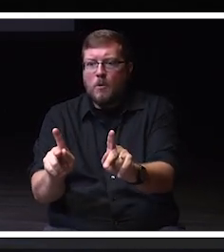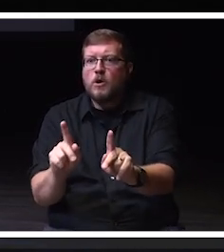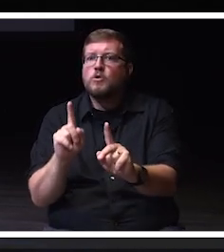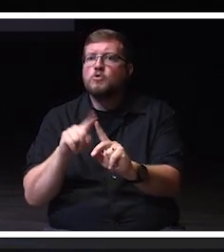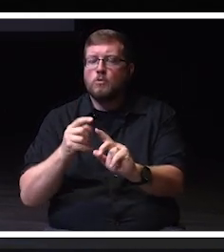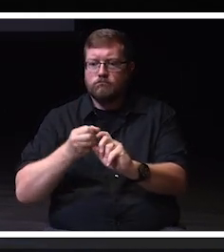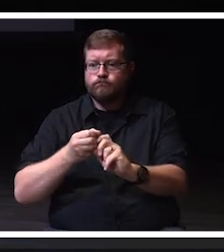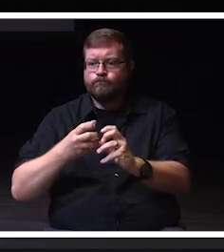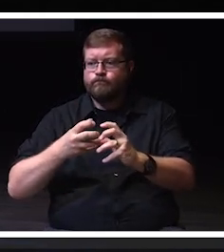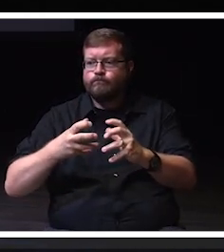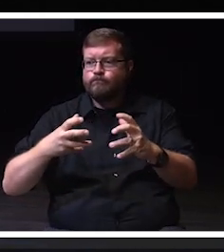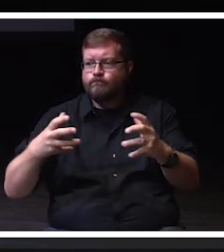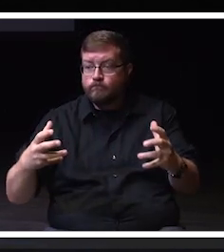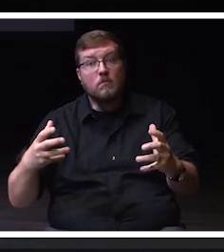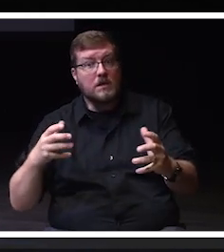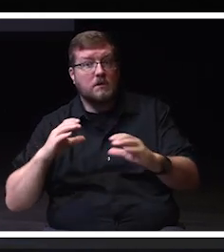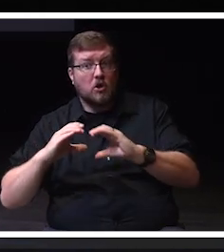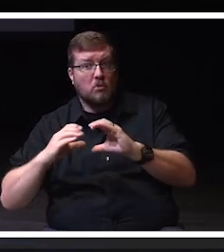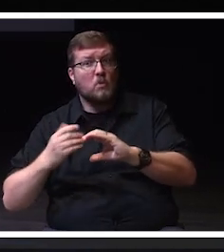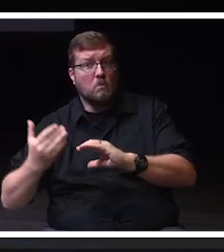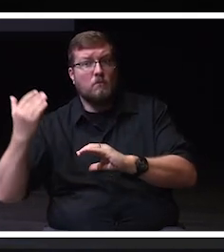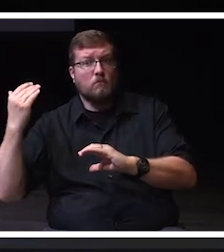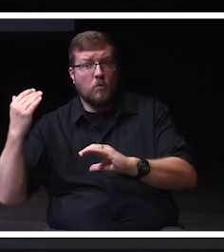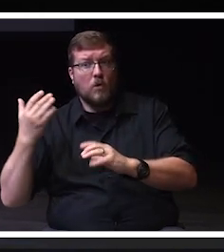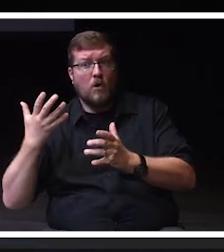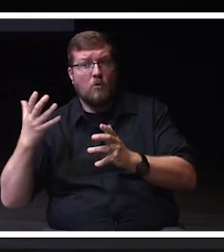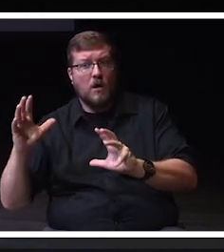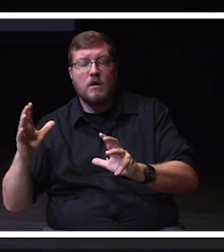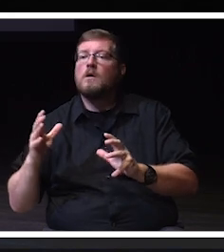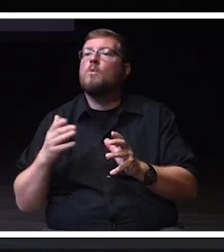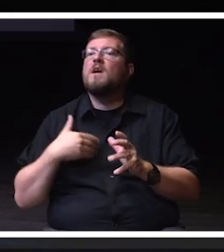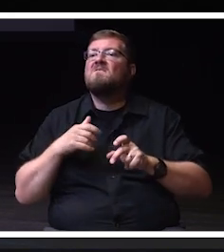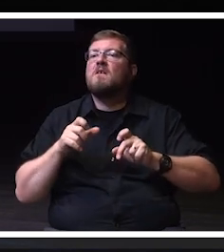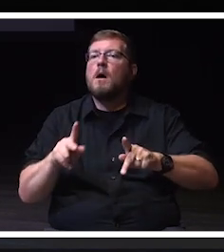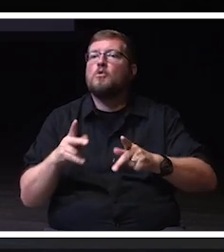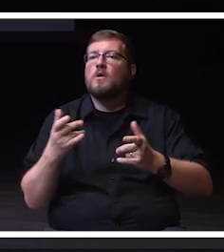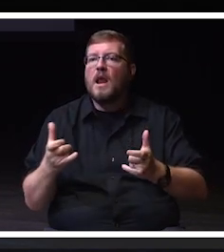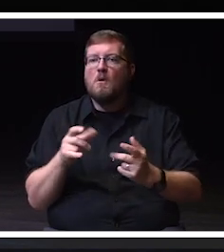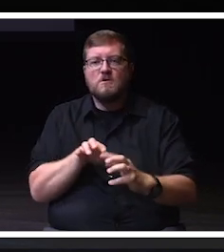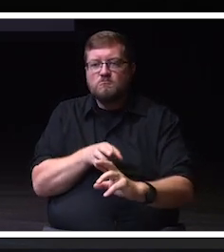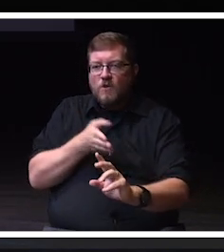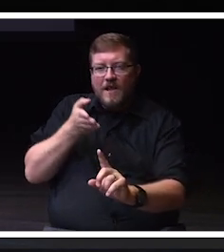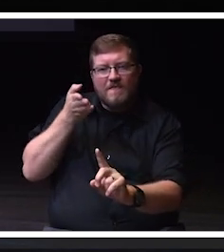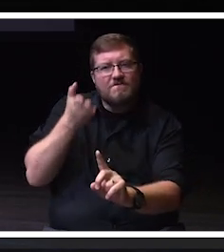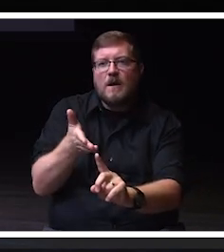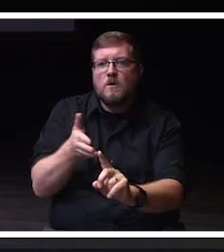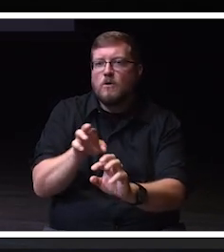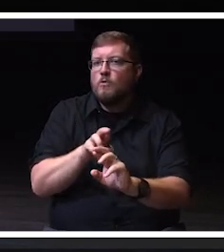as I communicated with our Provost is at our fingertips. We will